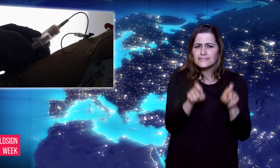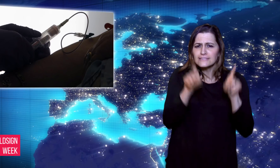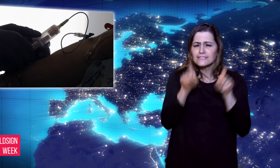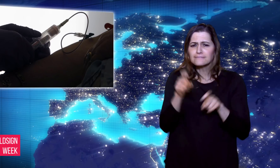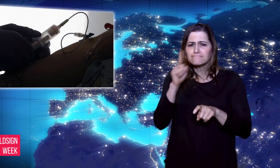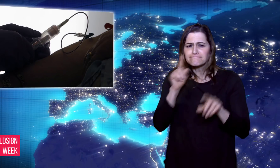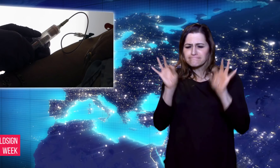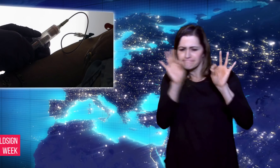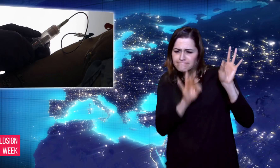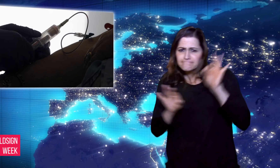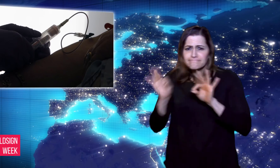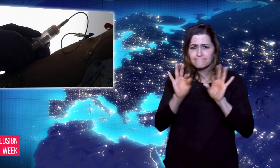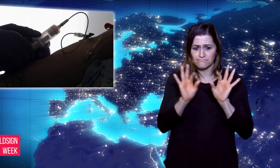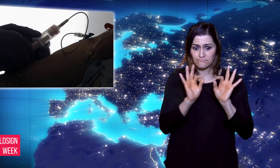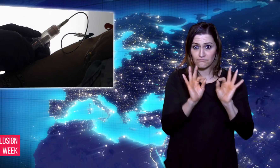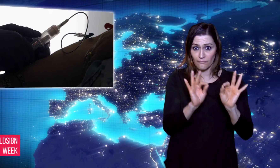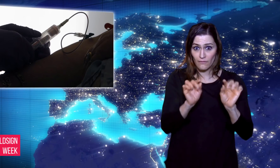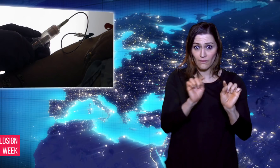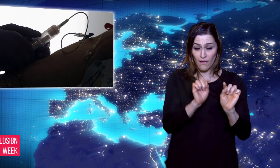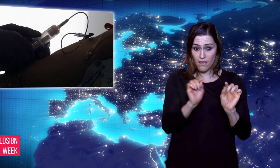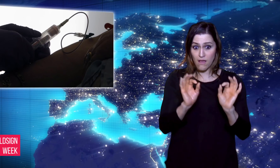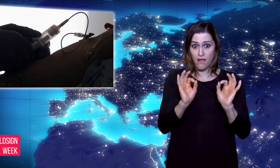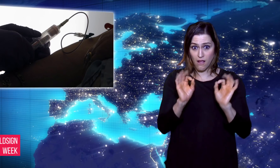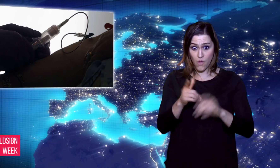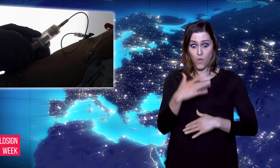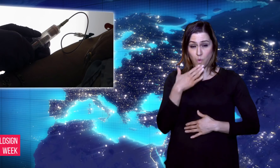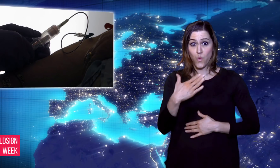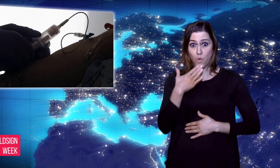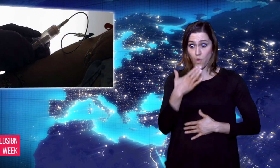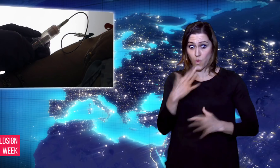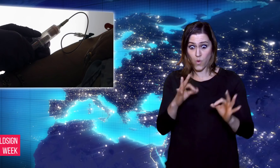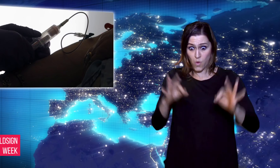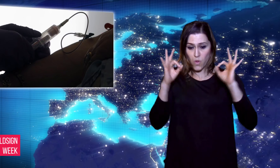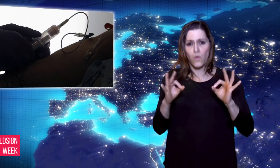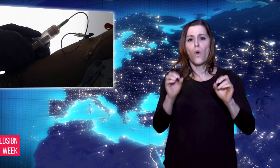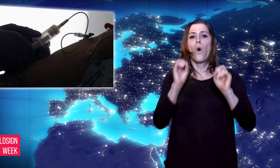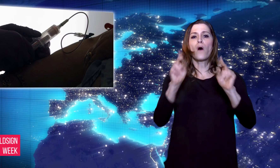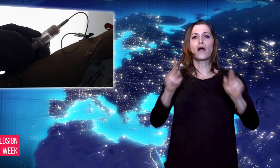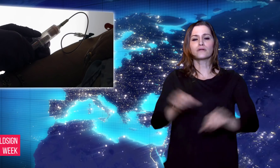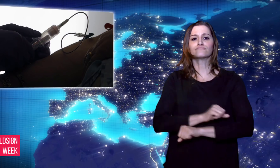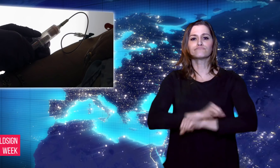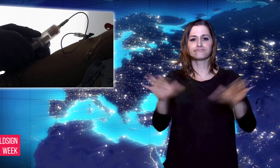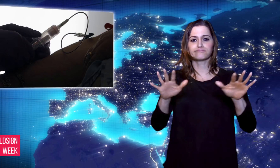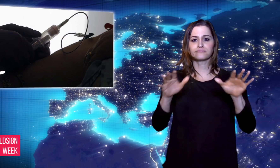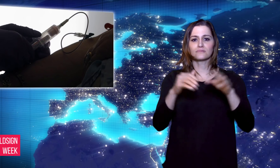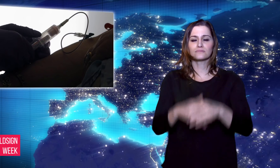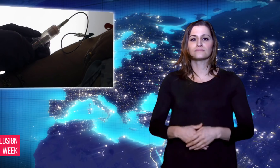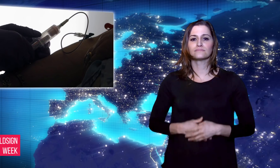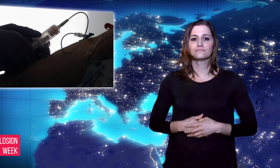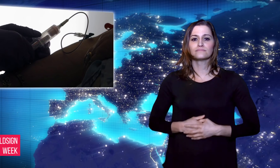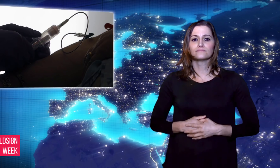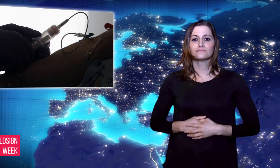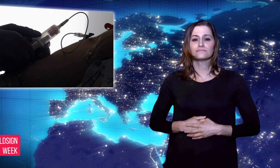however, launch its own blood test